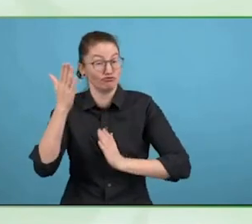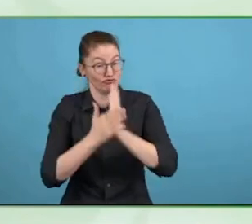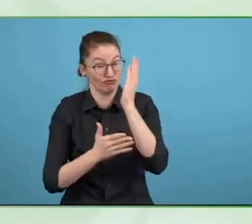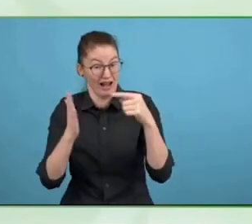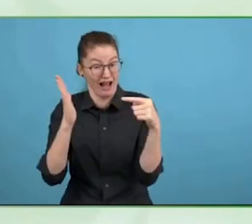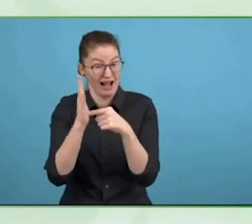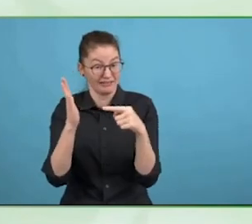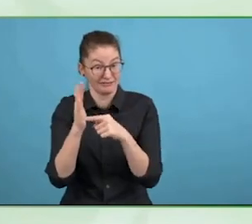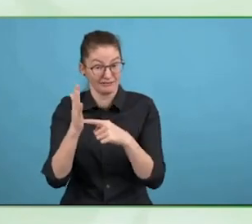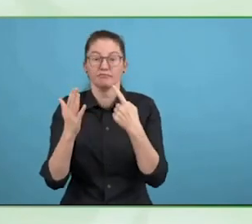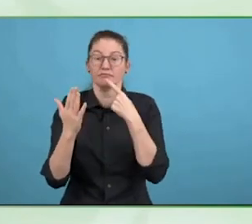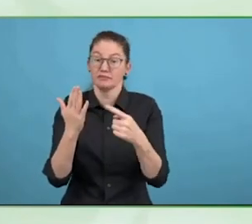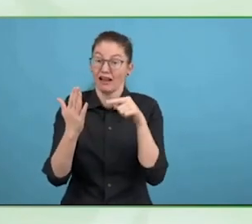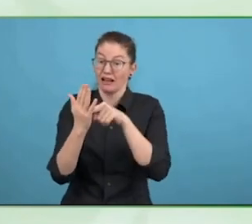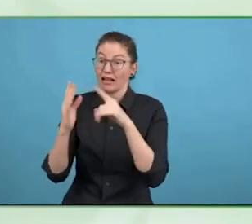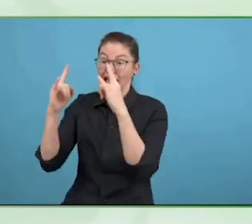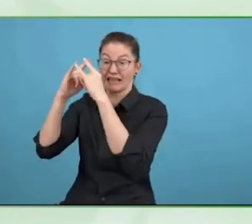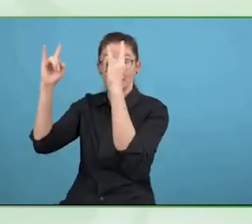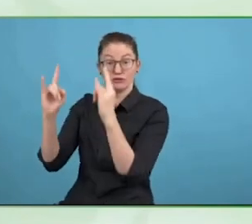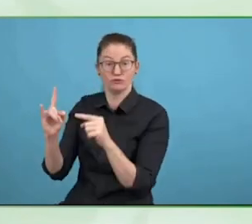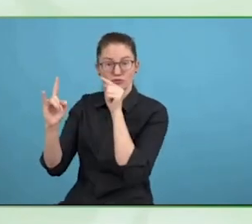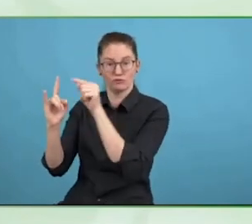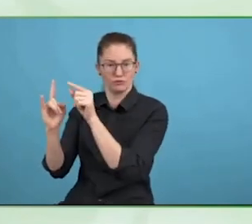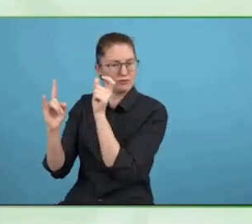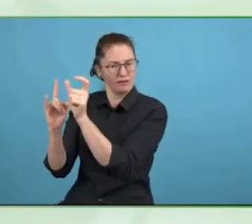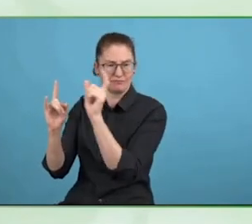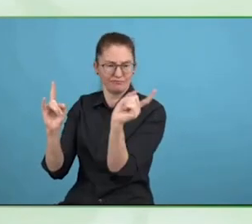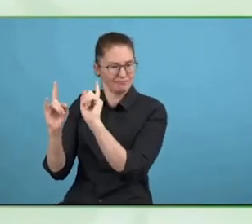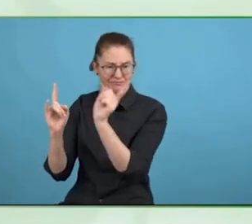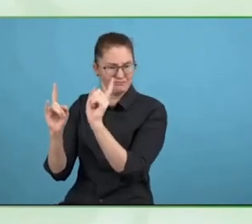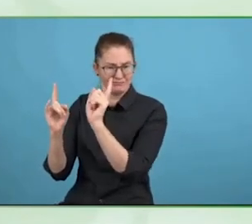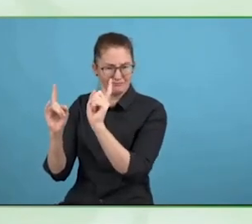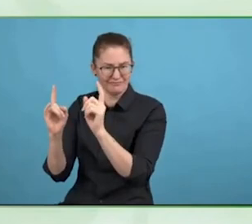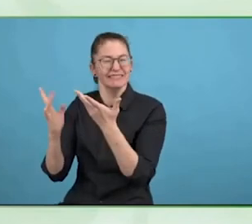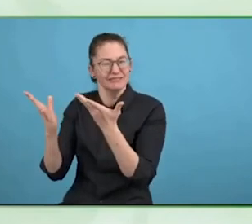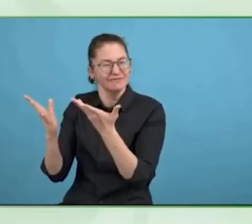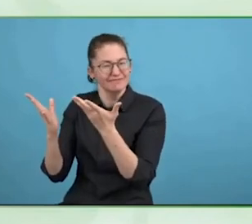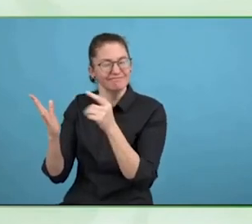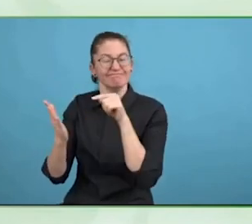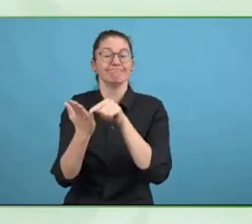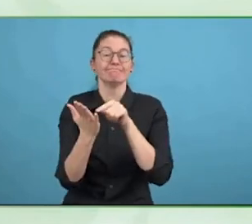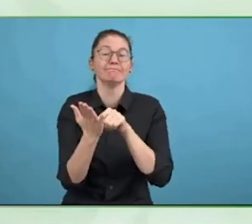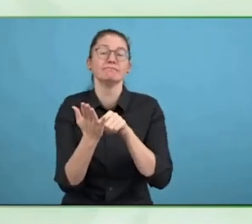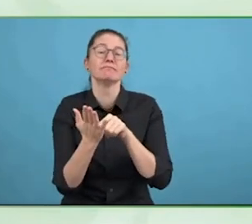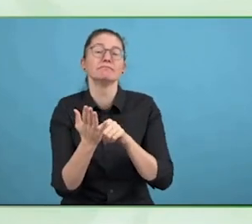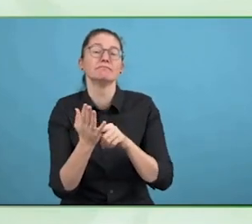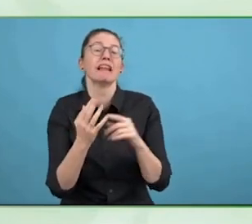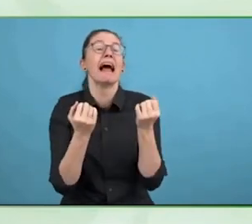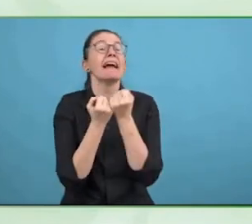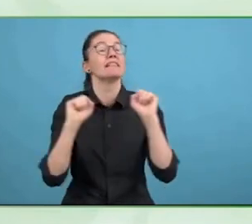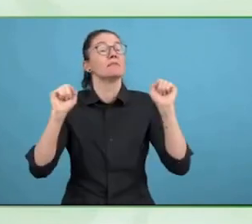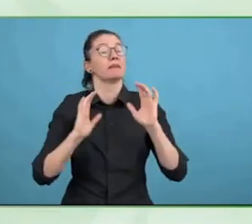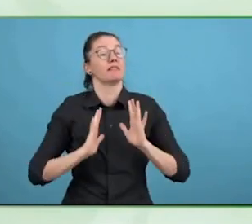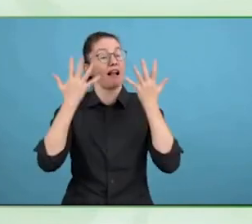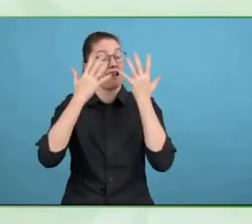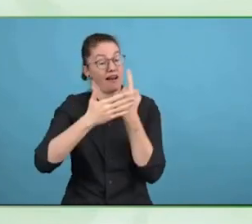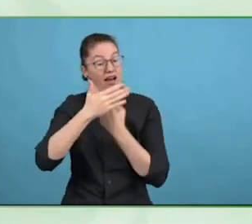elsewhere, is putting the flesh on the bone of what an institution actually means.